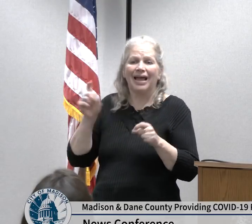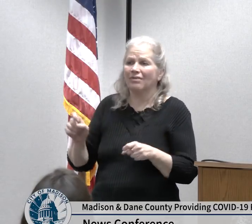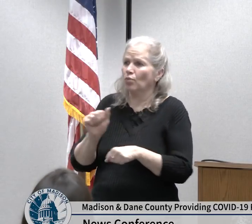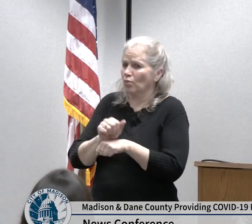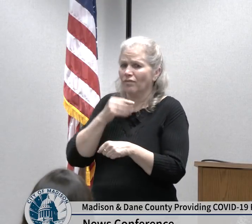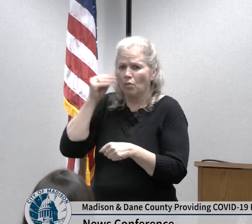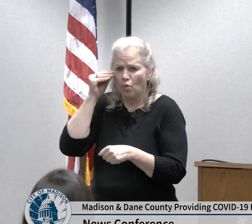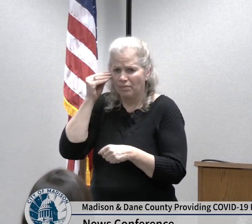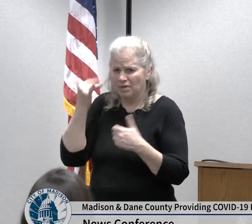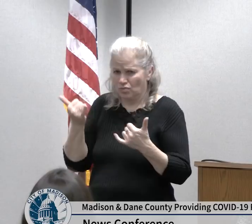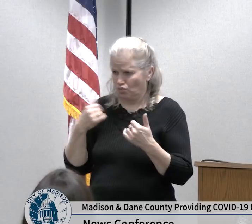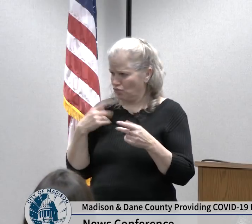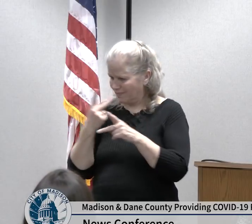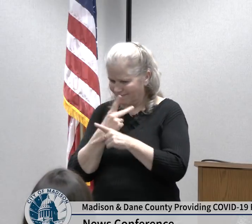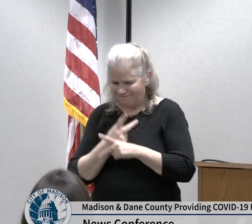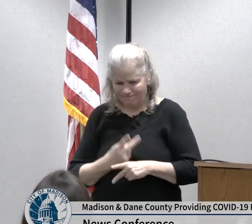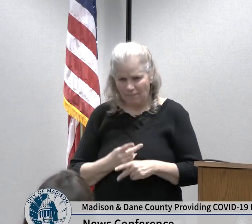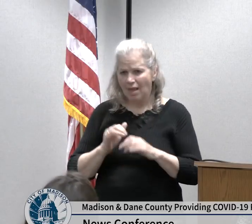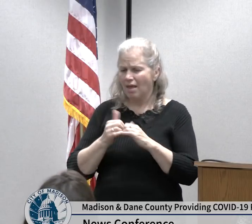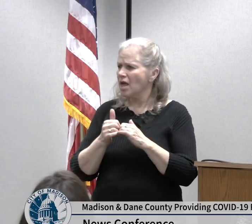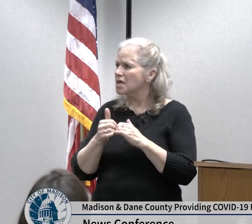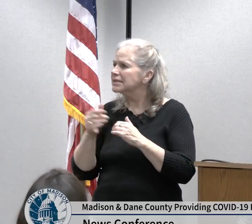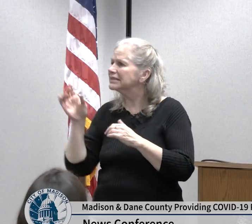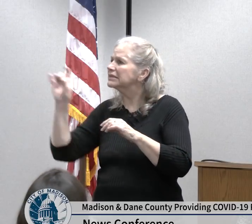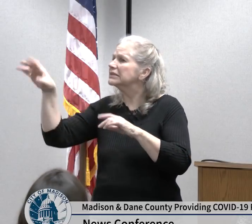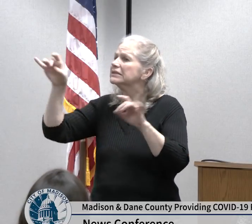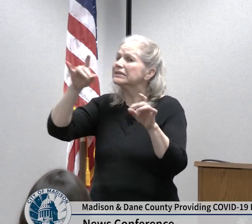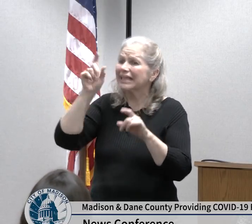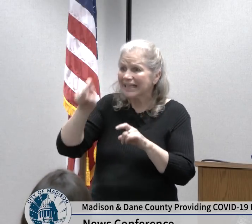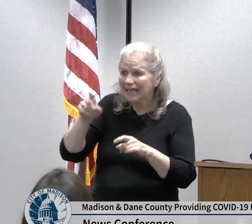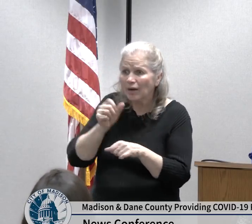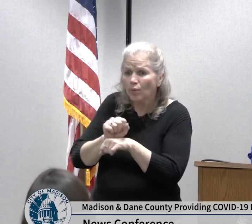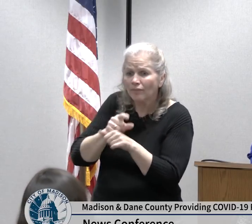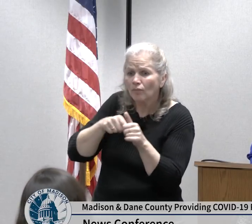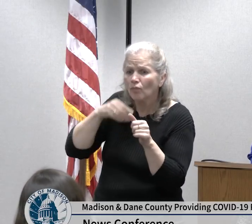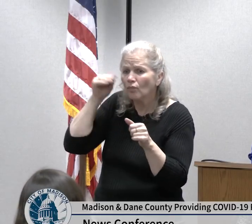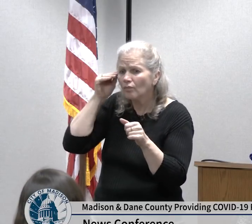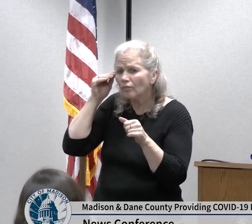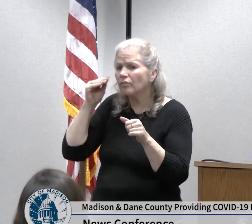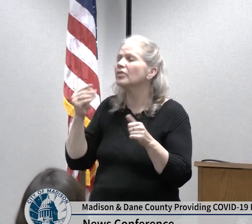work travel and personal travel for our employees following the county's lead as